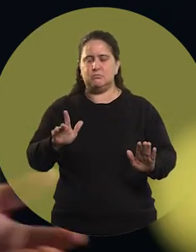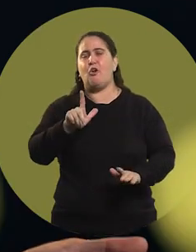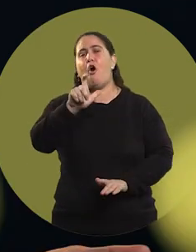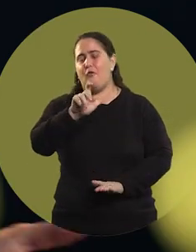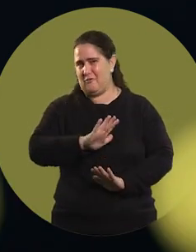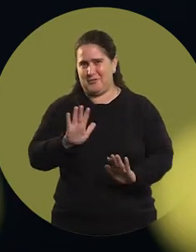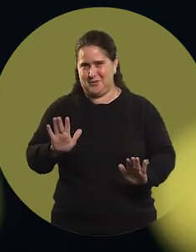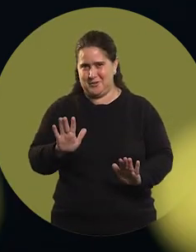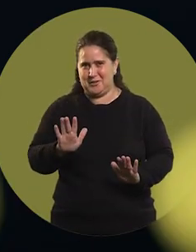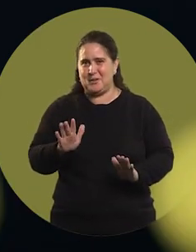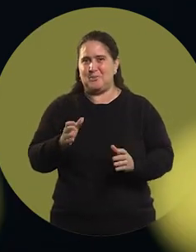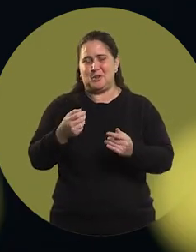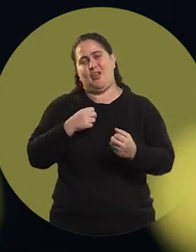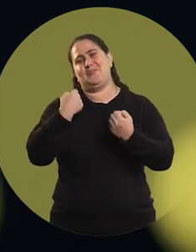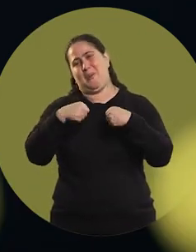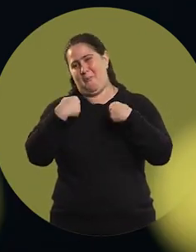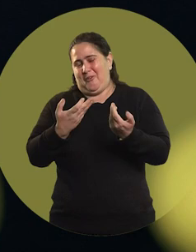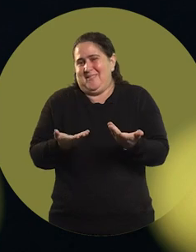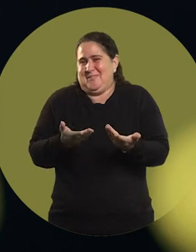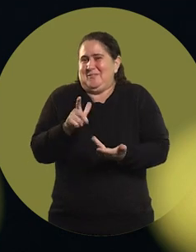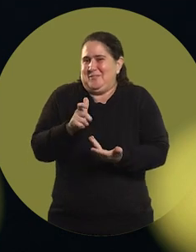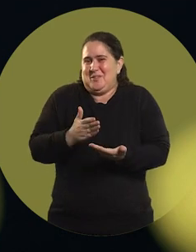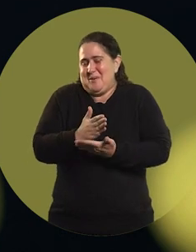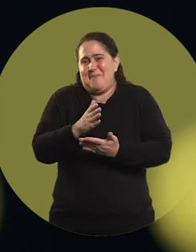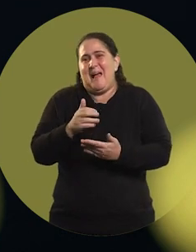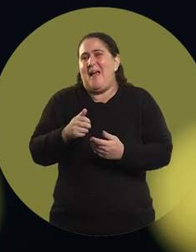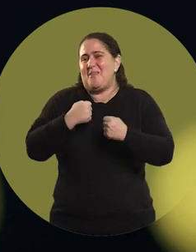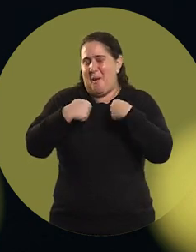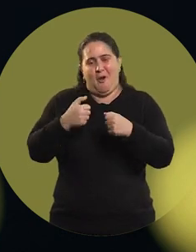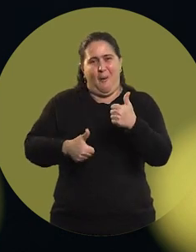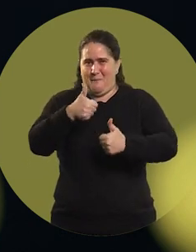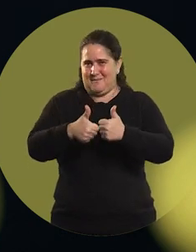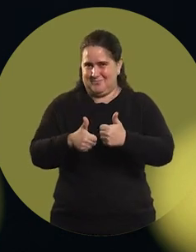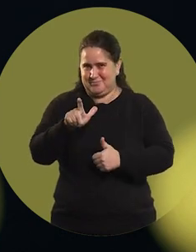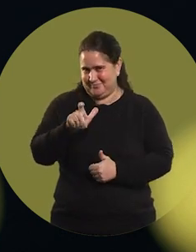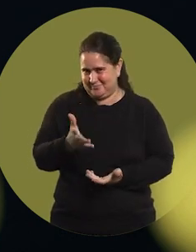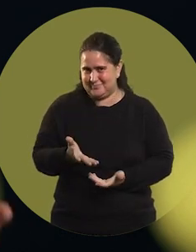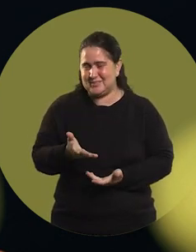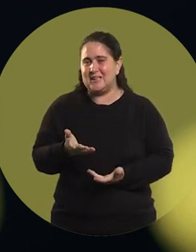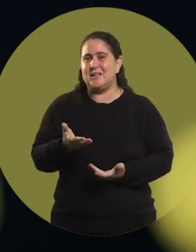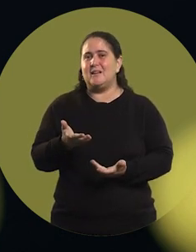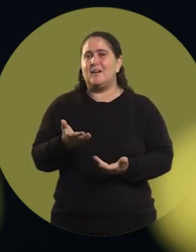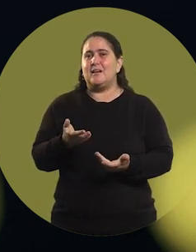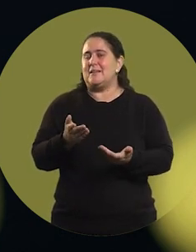obviously, because I am an athlete and we are competitive. And in sports